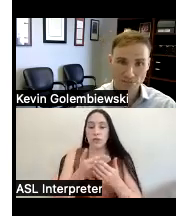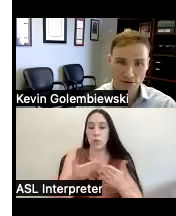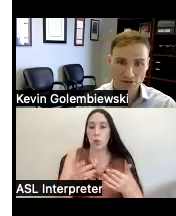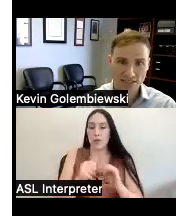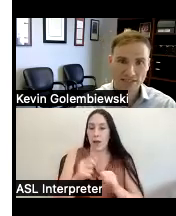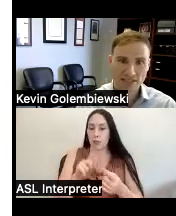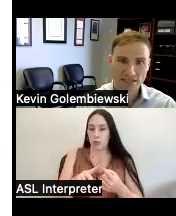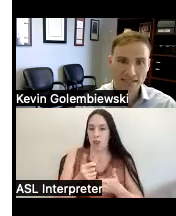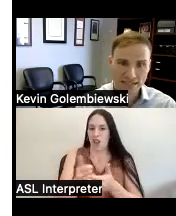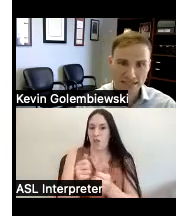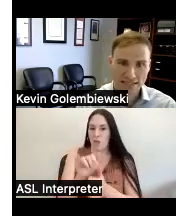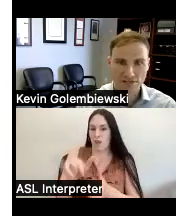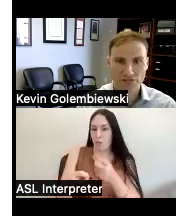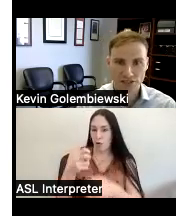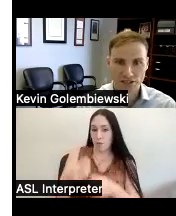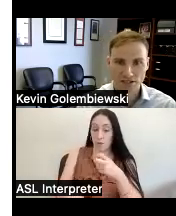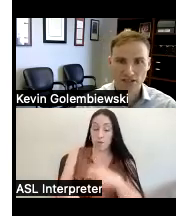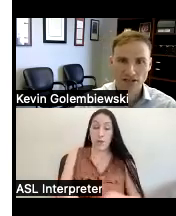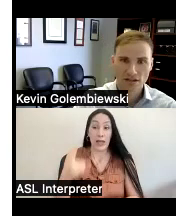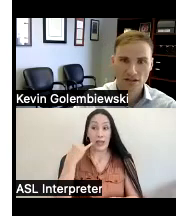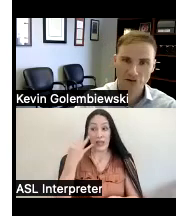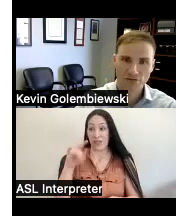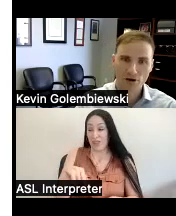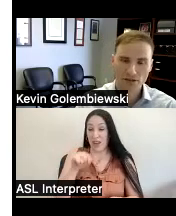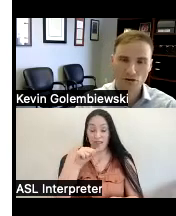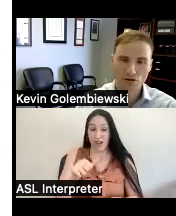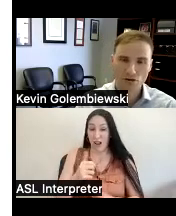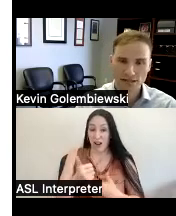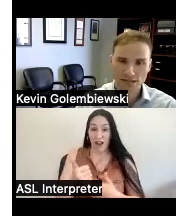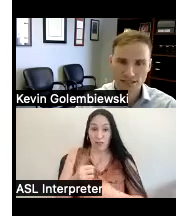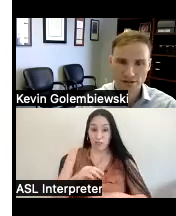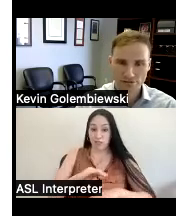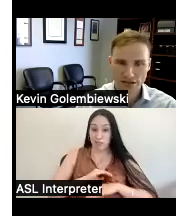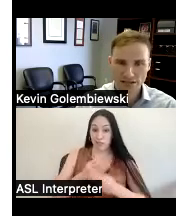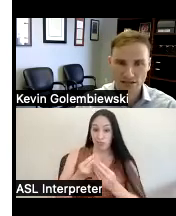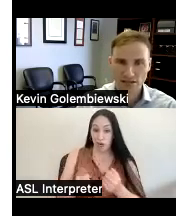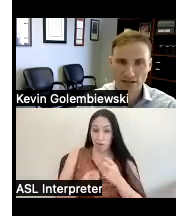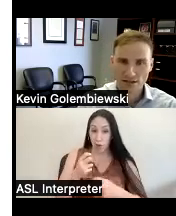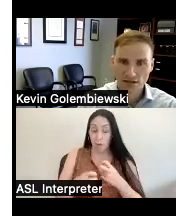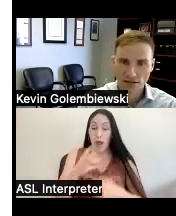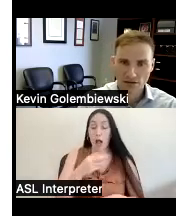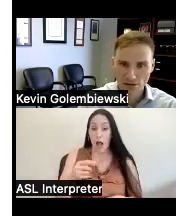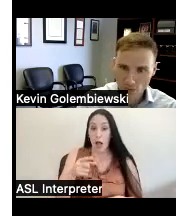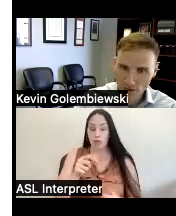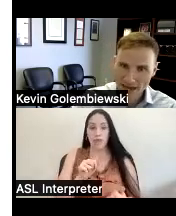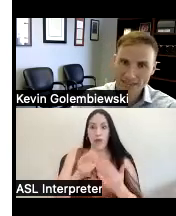type of assistance isn't sufficient and there's a legal violation that you're facing then we would